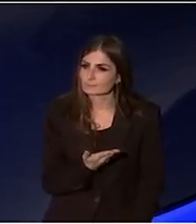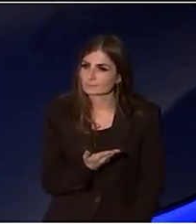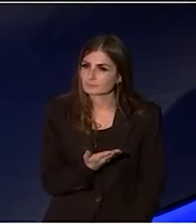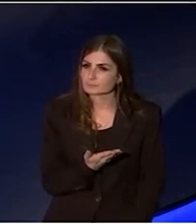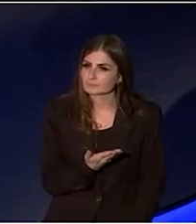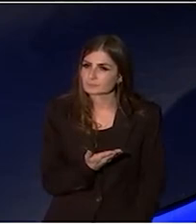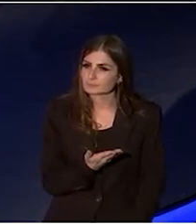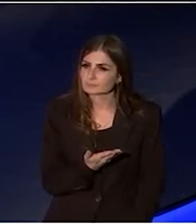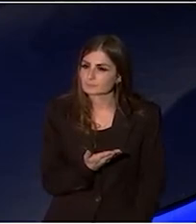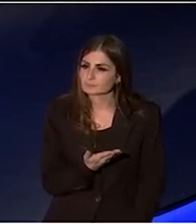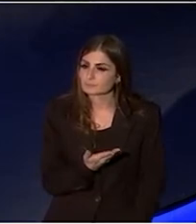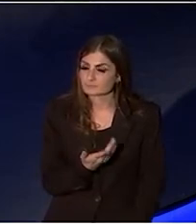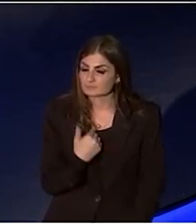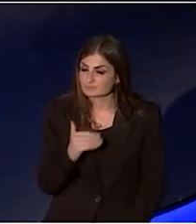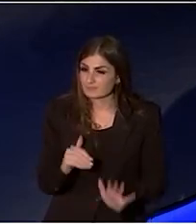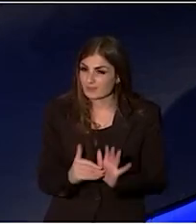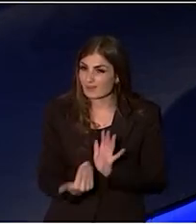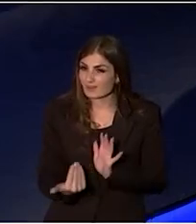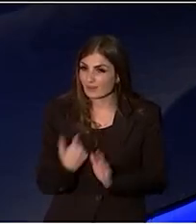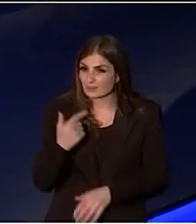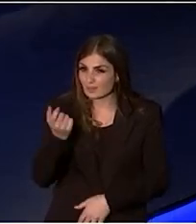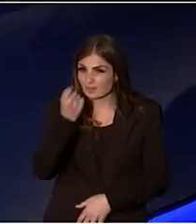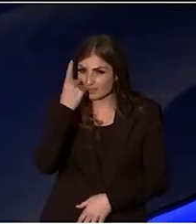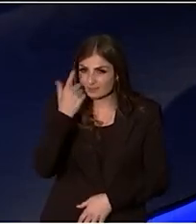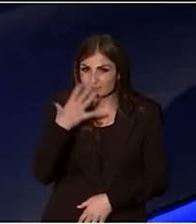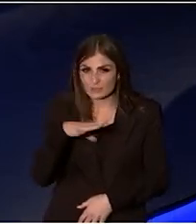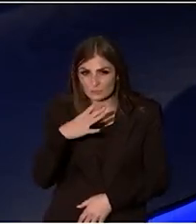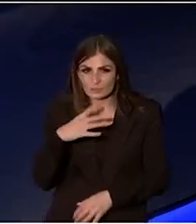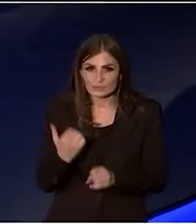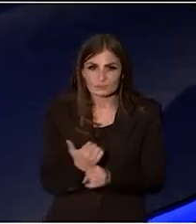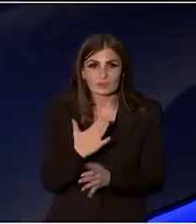And so I understand now we need to make the economic case too.